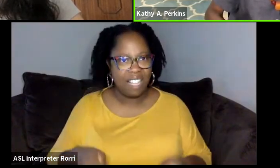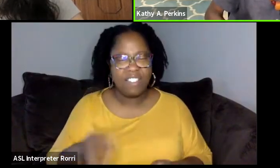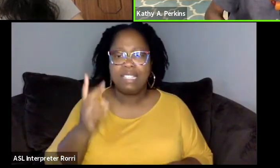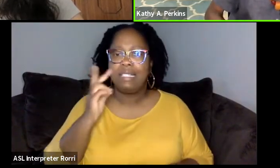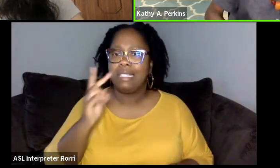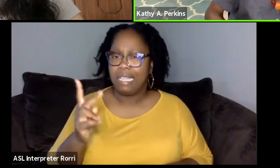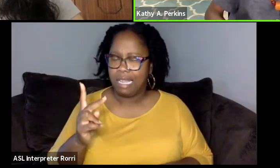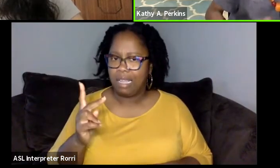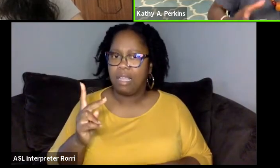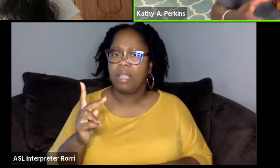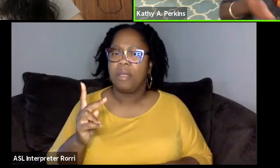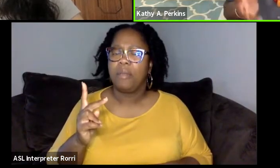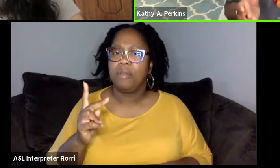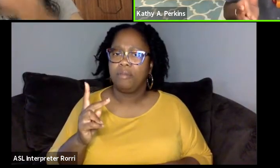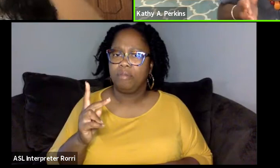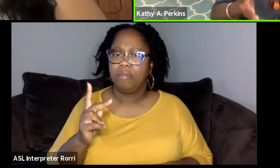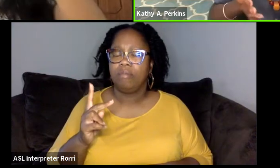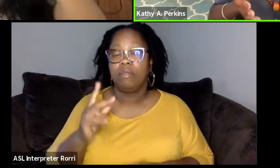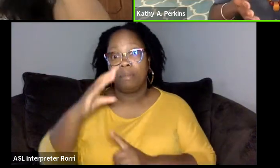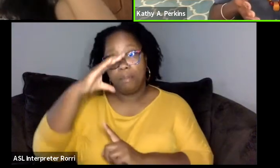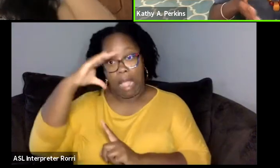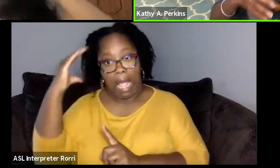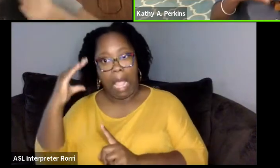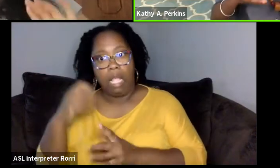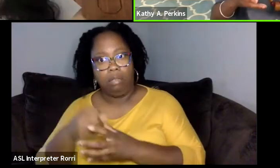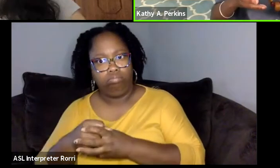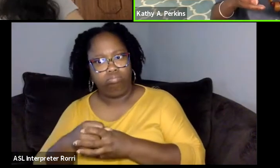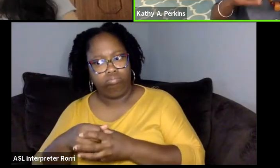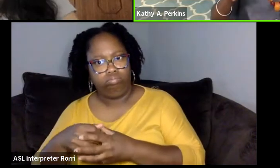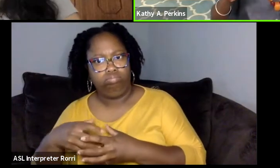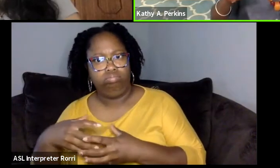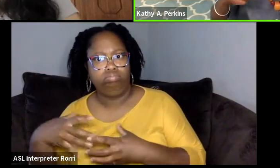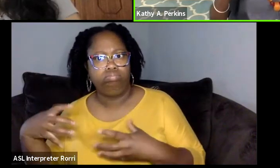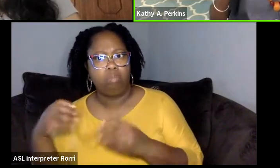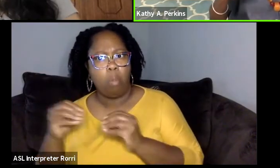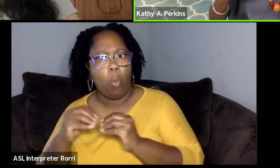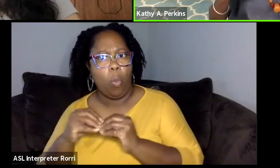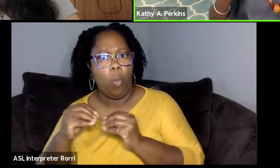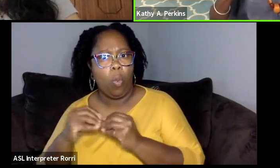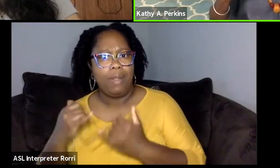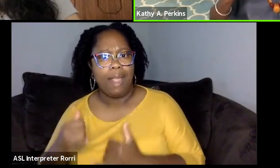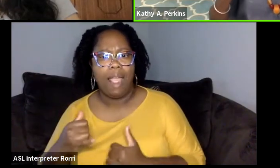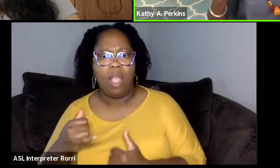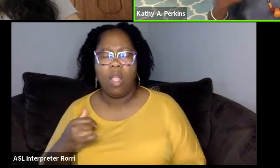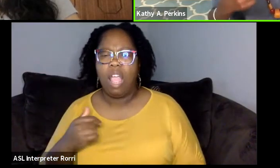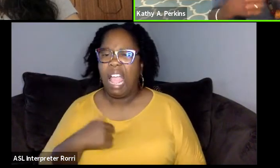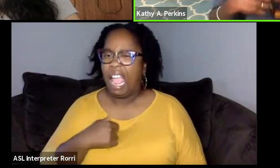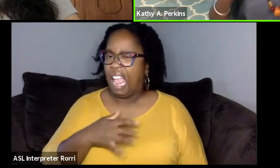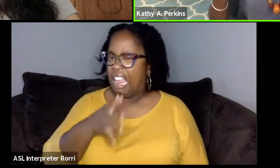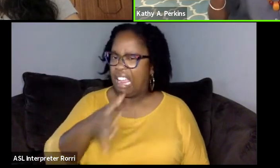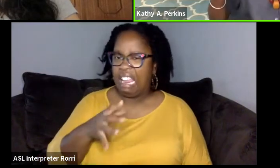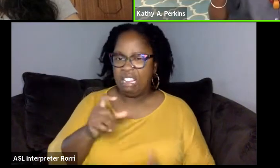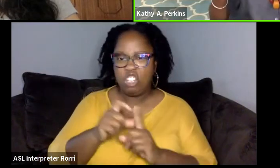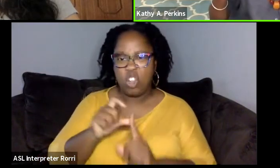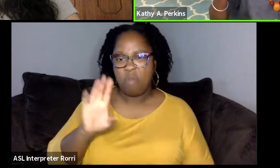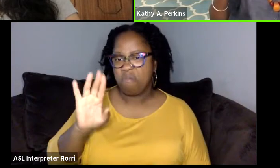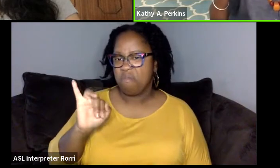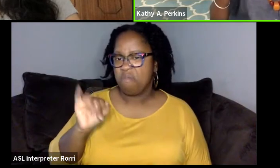of particularly blacks. And I just think, well, and I hate to turn Bi Pap. I'm sorry. I just use global majority,